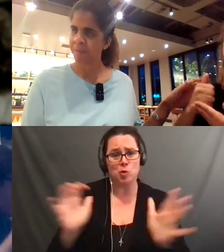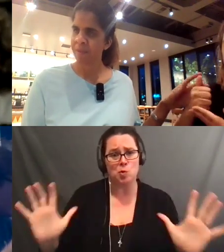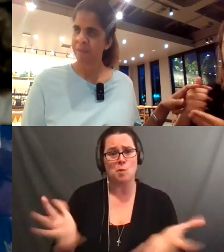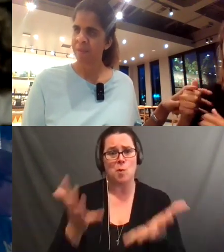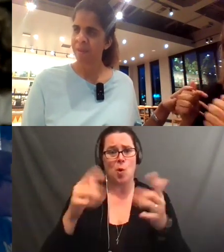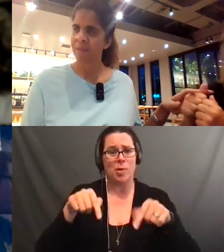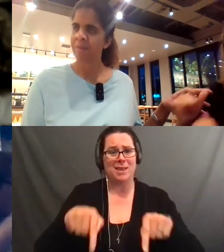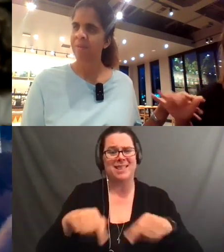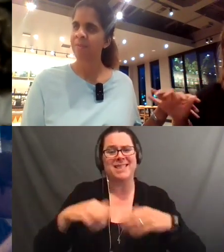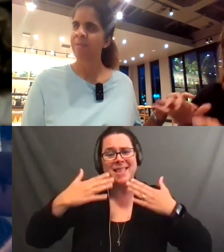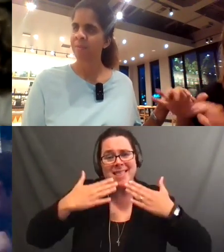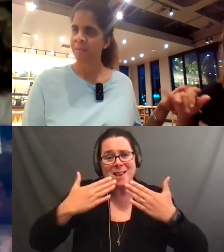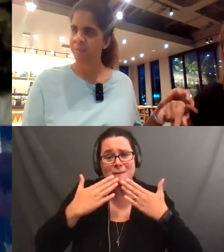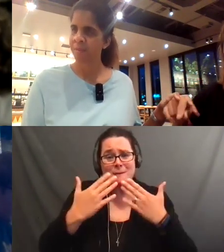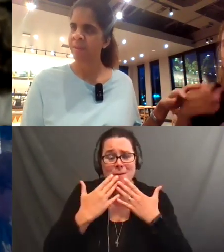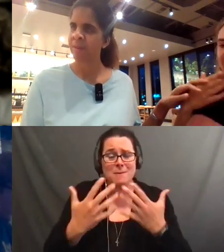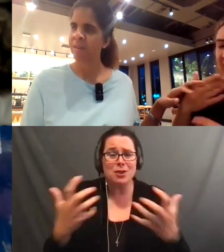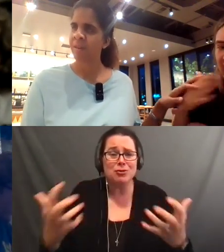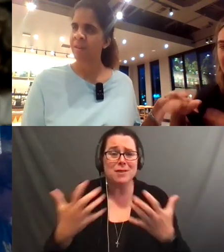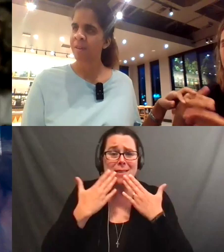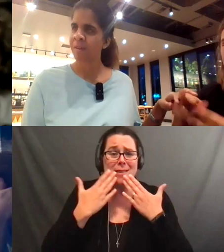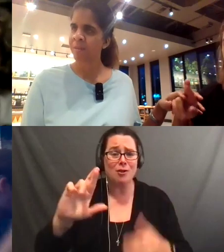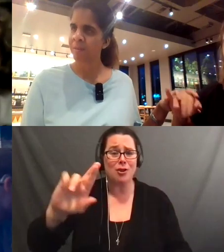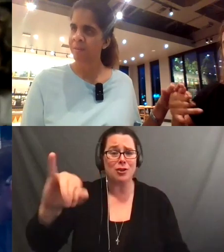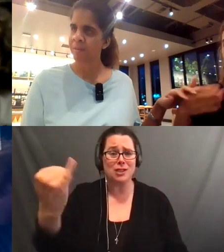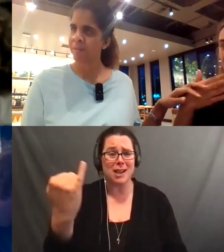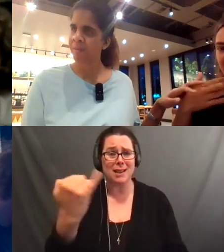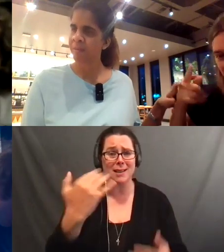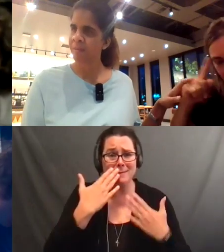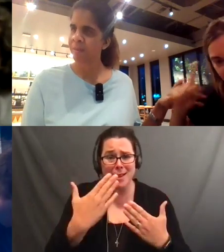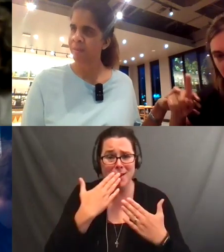So thank you very much. And thank you, RJ, for being the best emcee